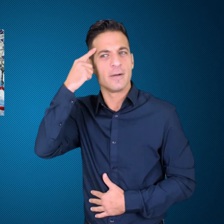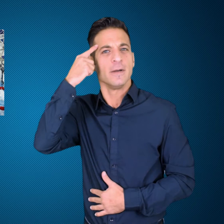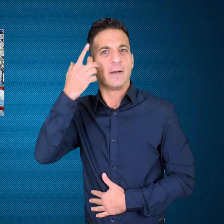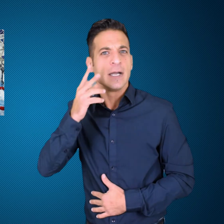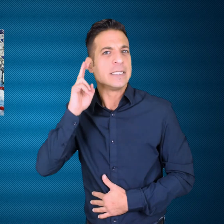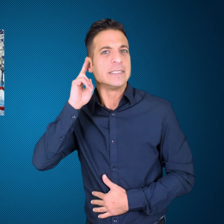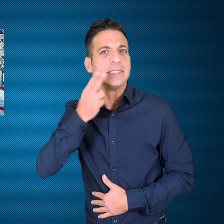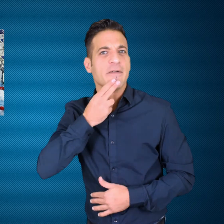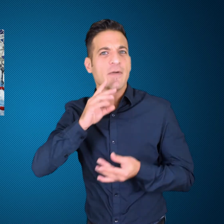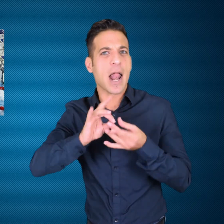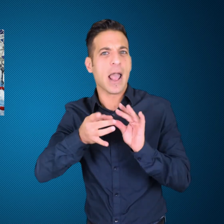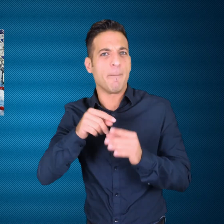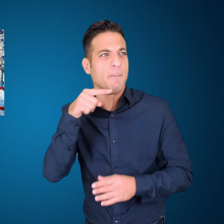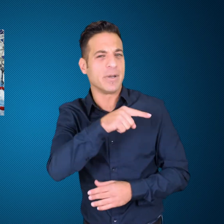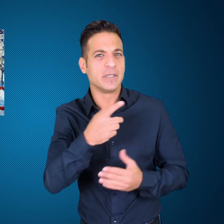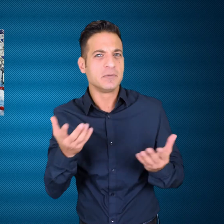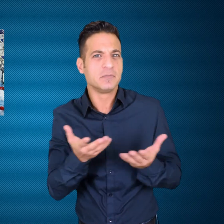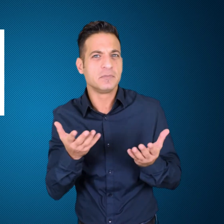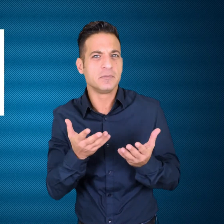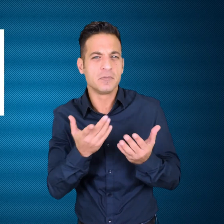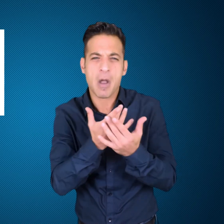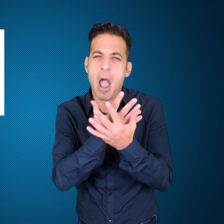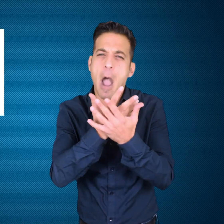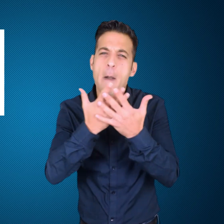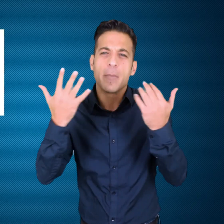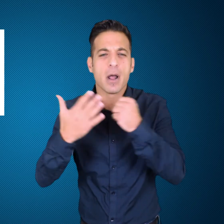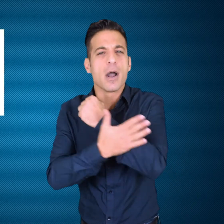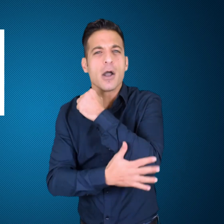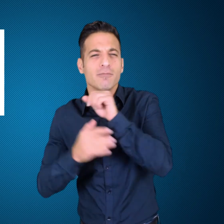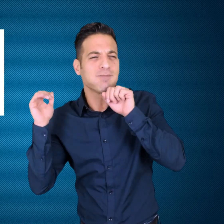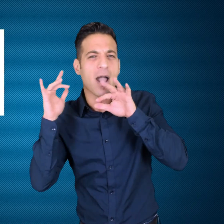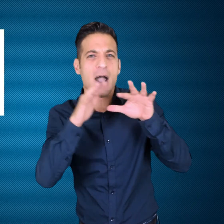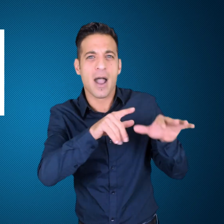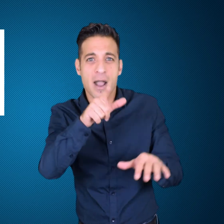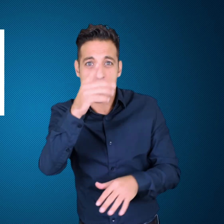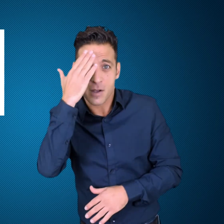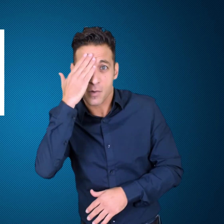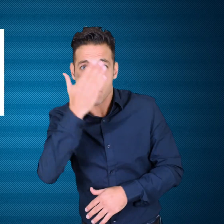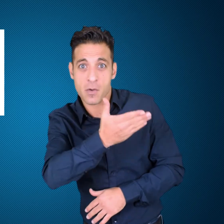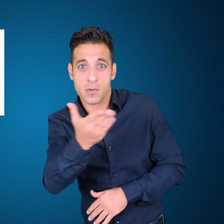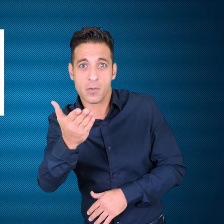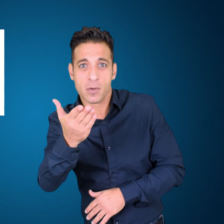countries! And the Deaflympics, how many countries participate do you